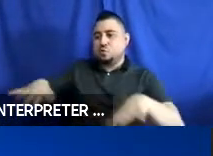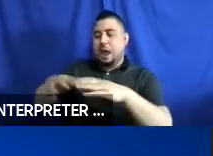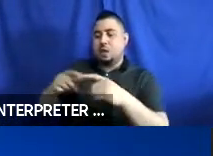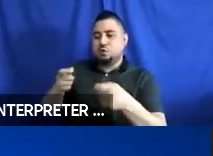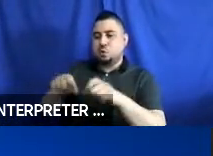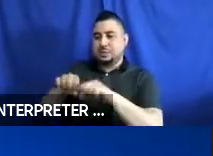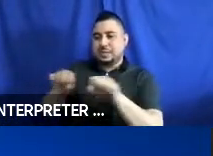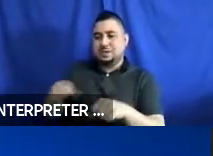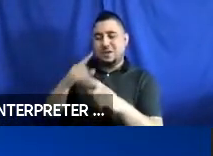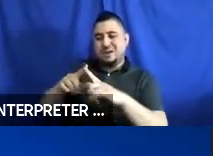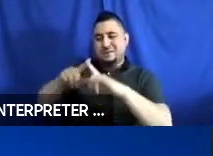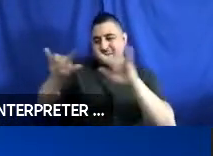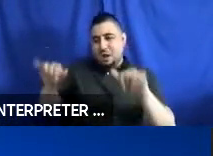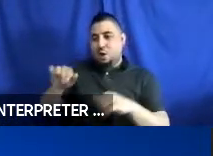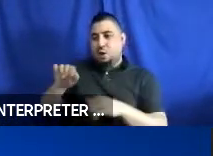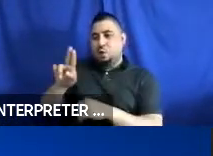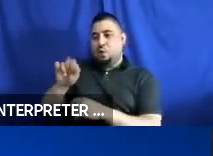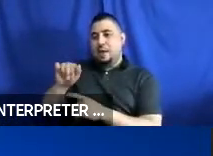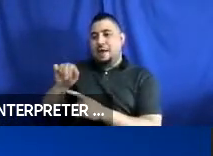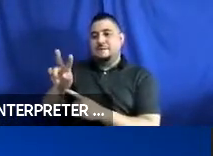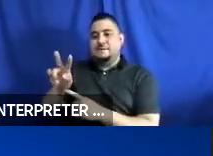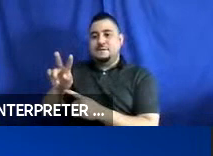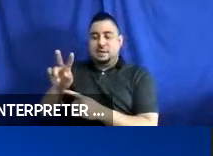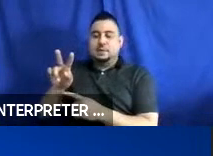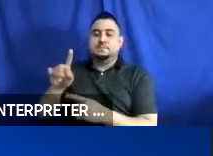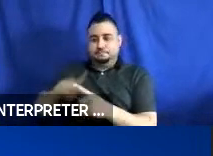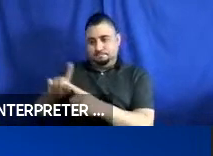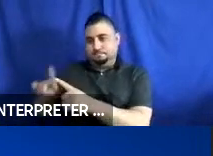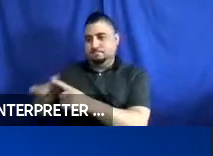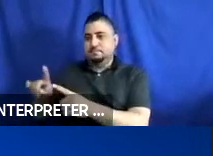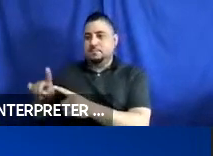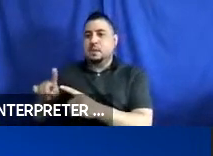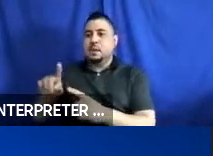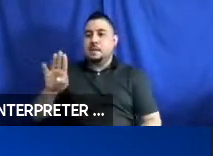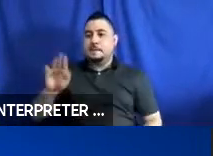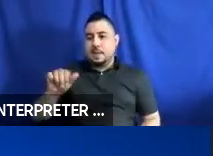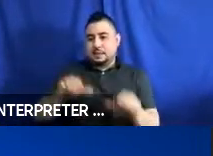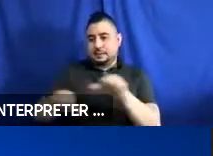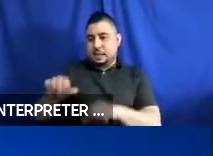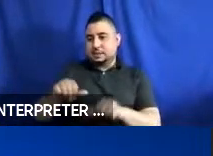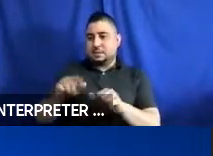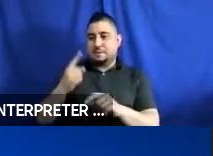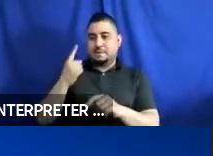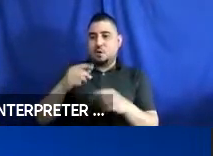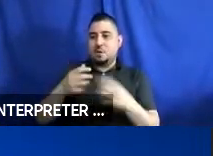variety of UAV platforms. He earned a Bachelor of Science in mechanical engineering from